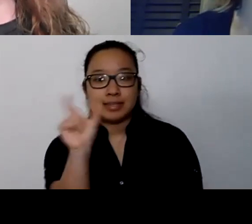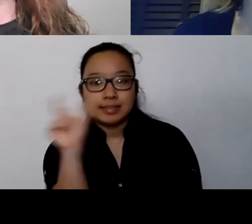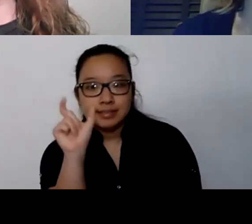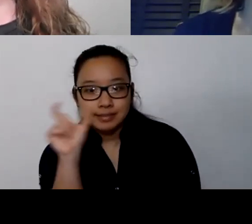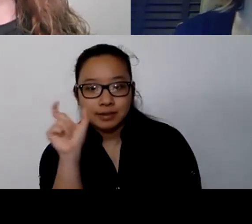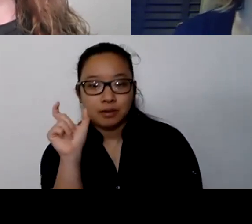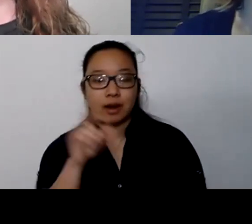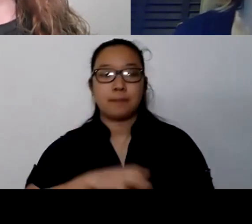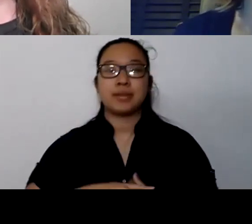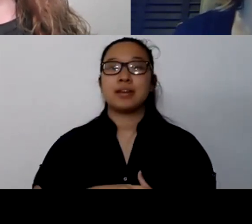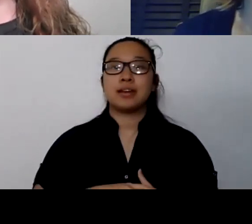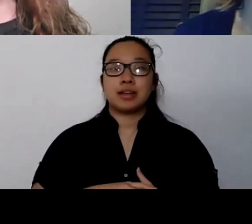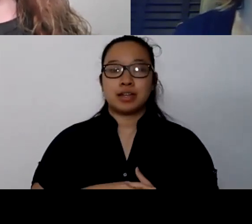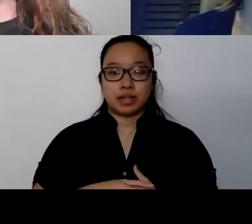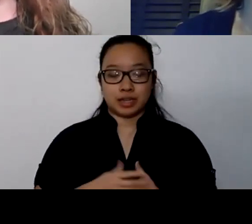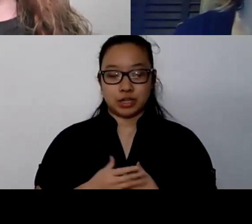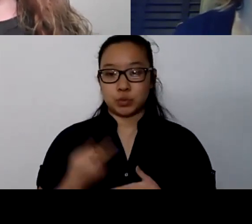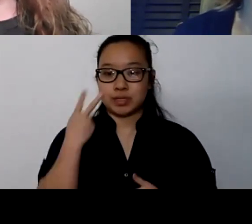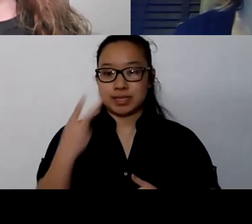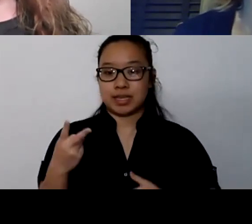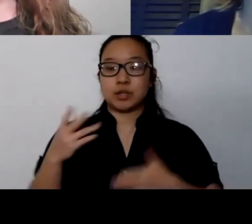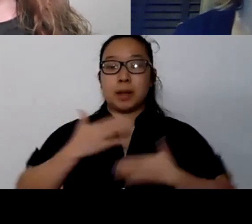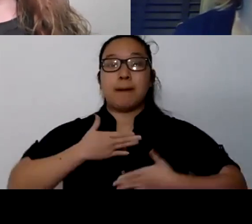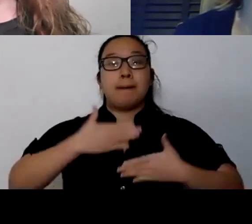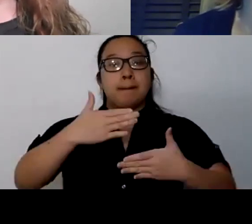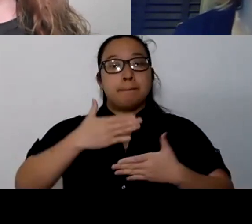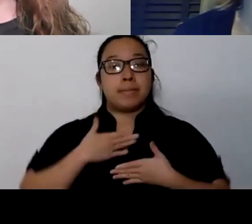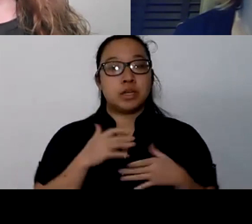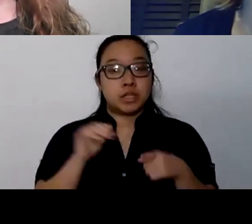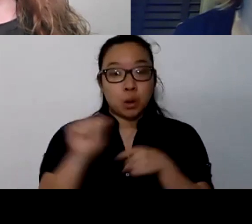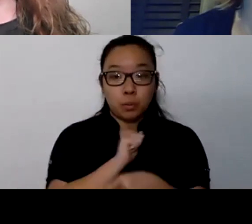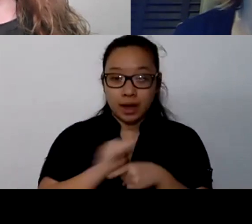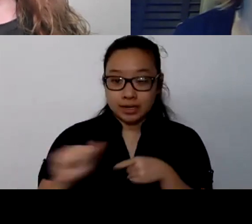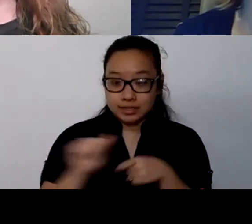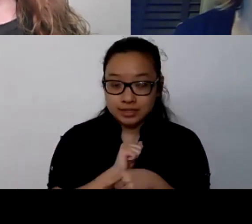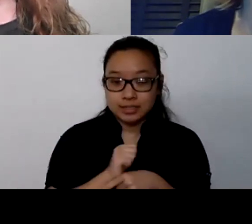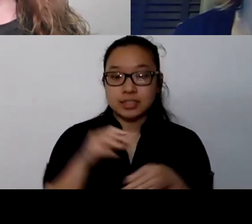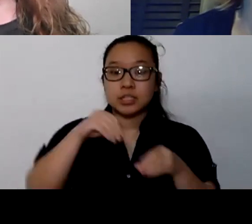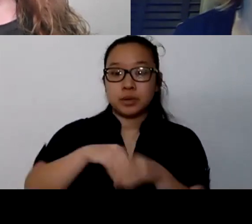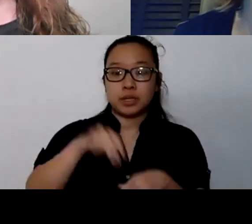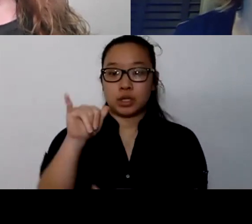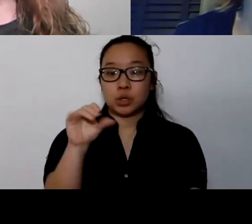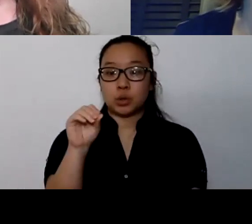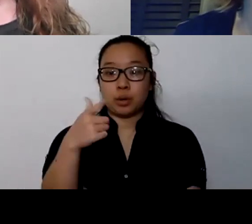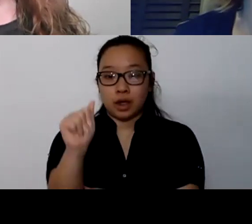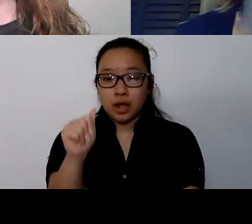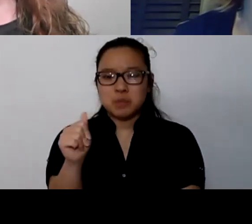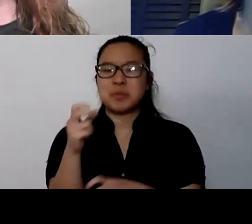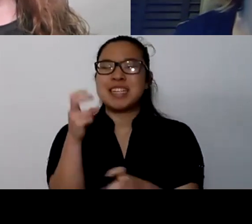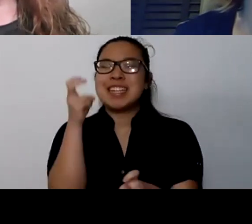the breathing part of it. The hardest pose in yoga is snap snap, laying down, breathing, sitting quietly,